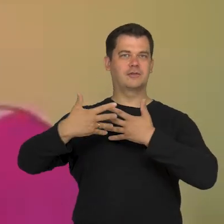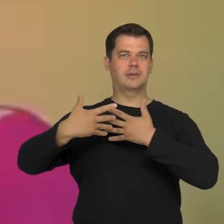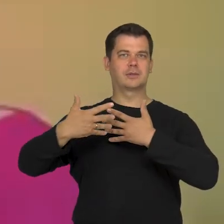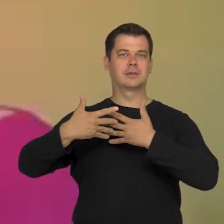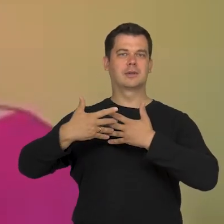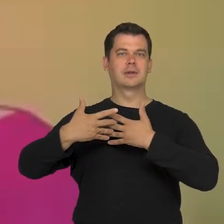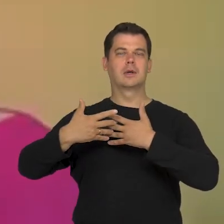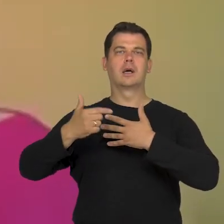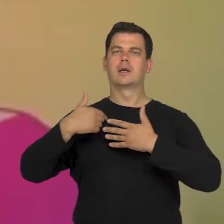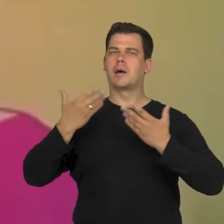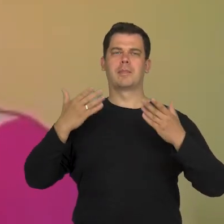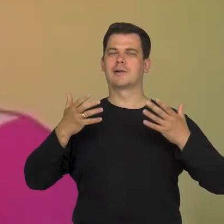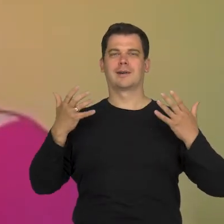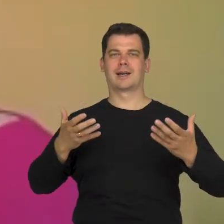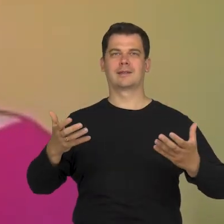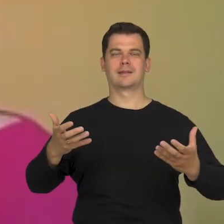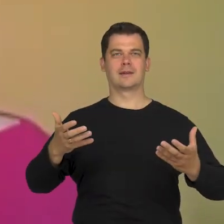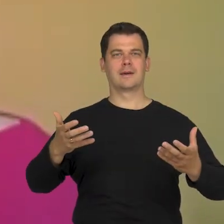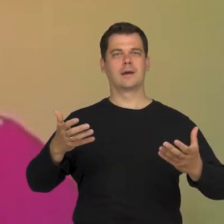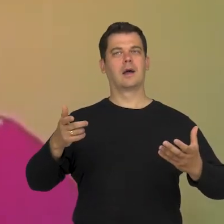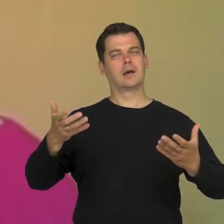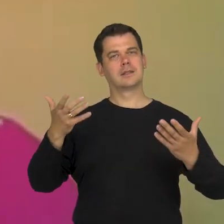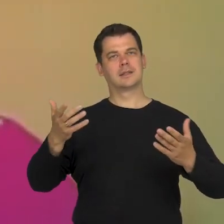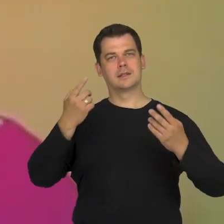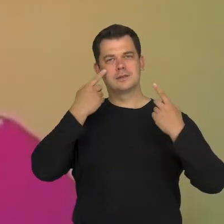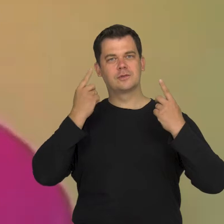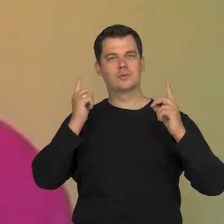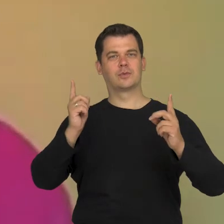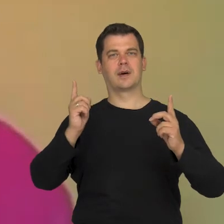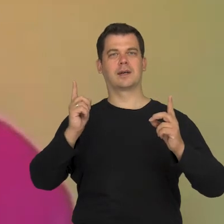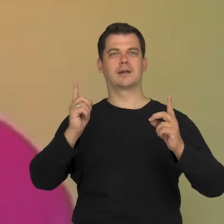I would like to draw your attention